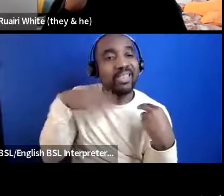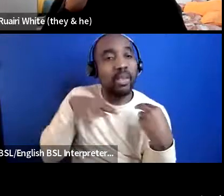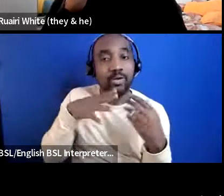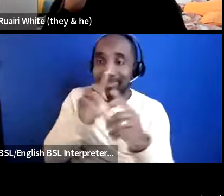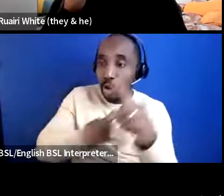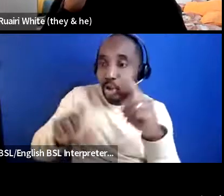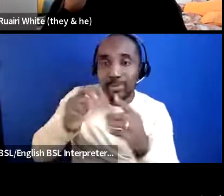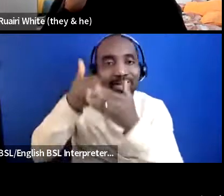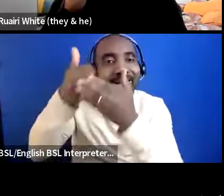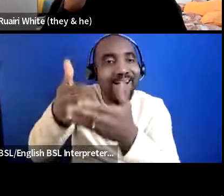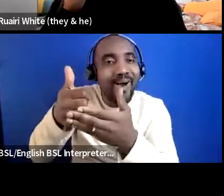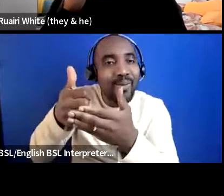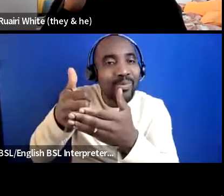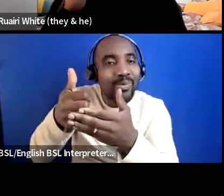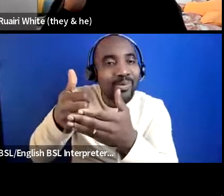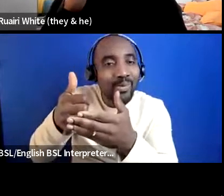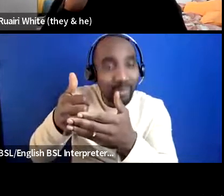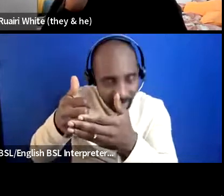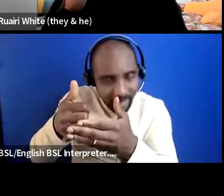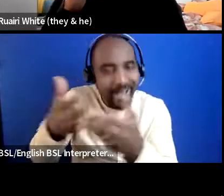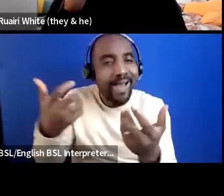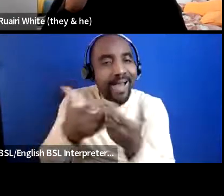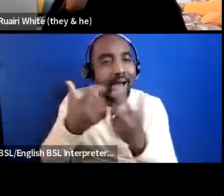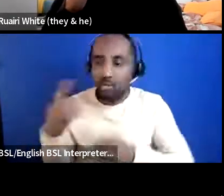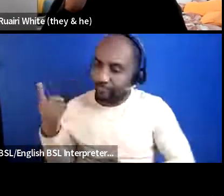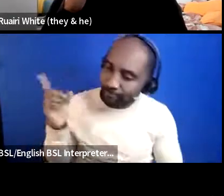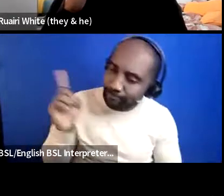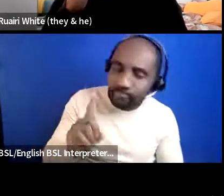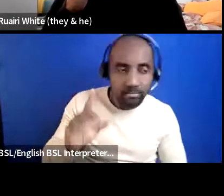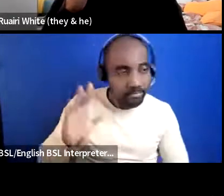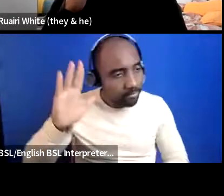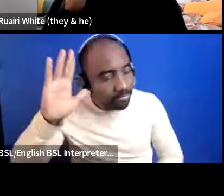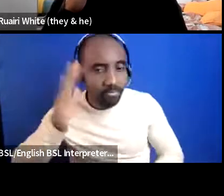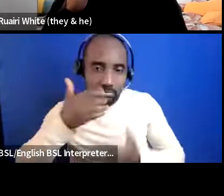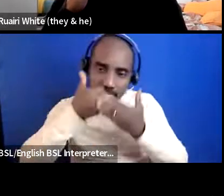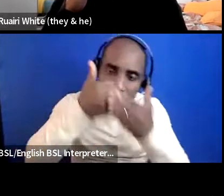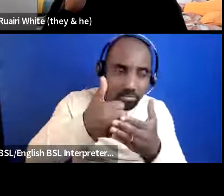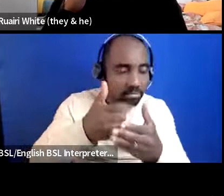is by coming to talk to other women running those peer-to-peer support groups attending our monthly